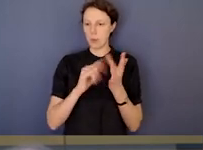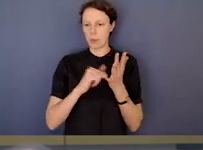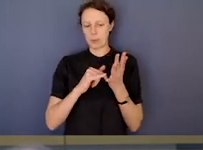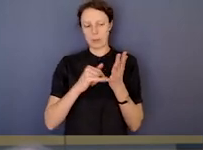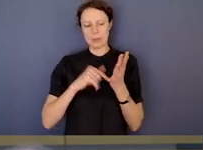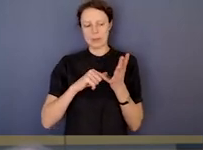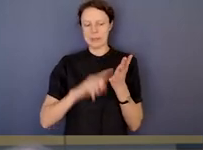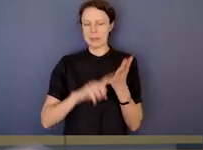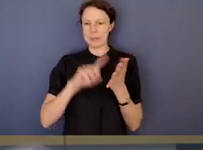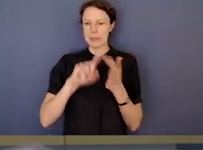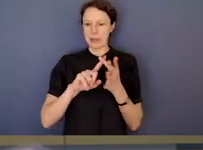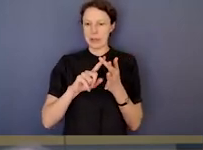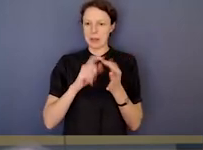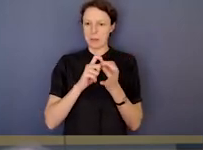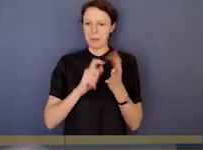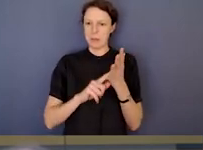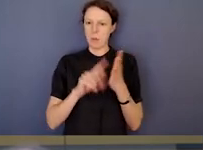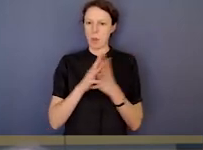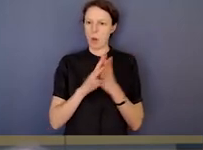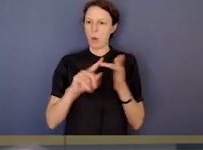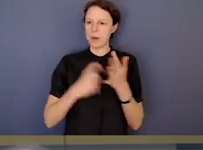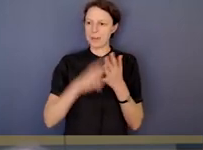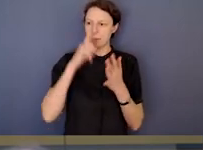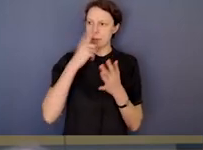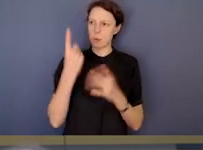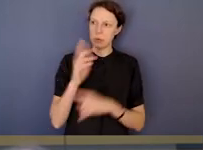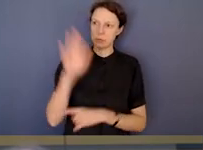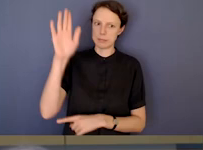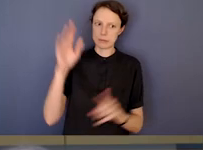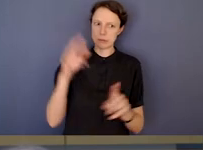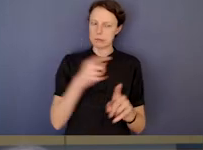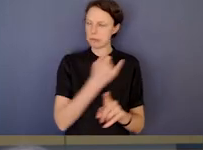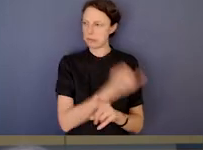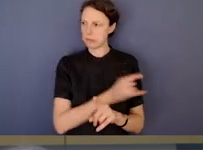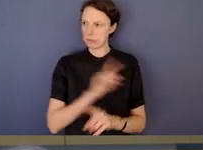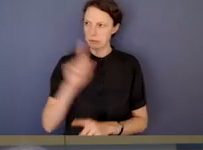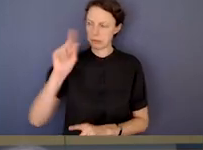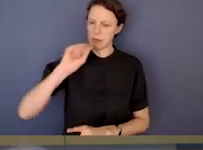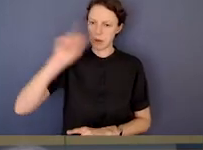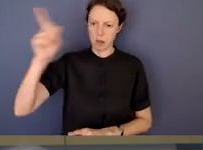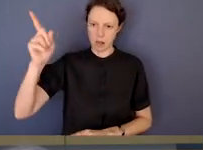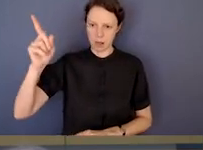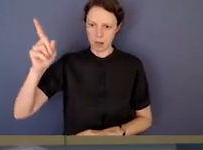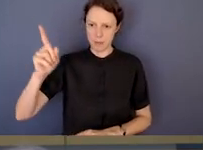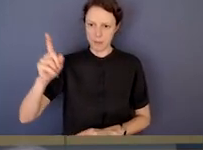and turning to you again, Paul, I mean, whistle-blowers in the Commonwealth context has been quite,